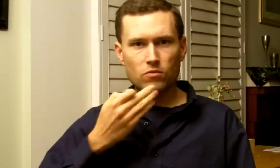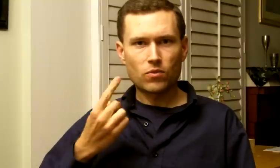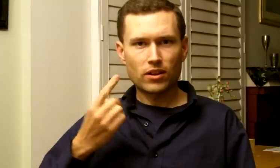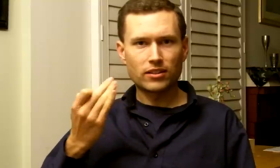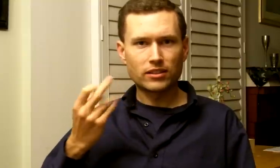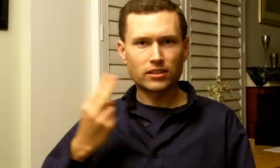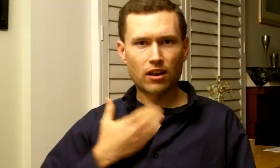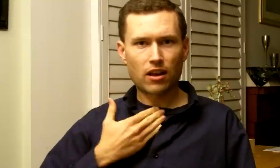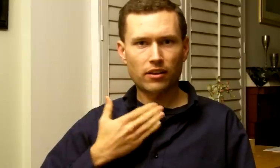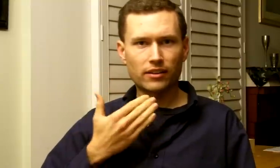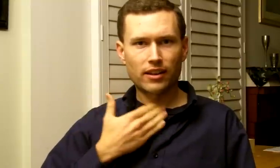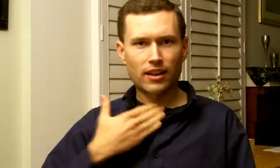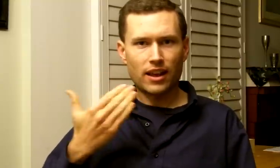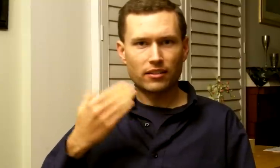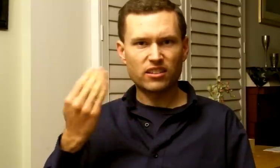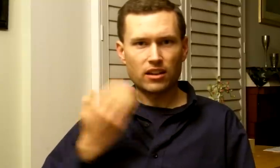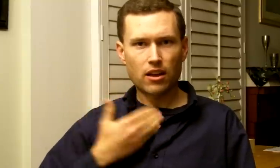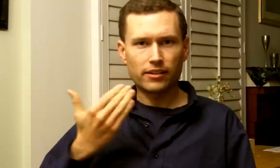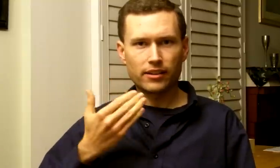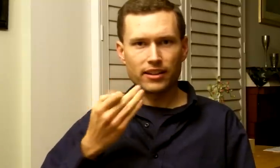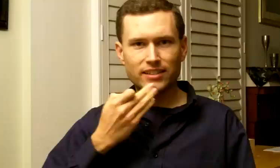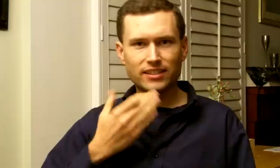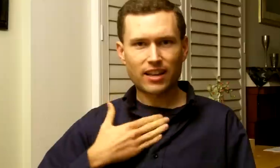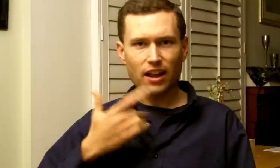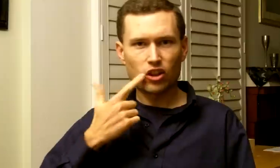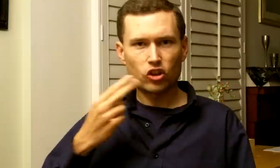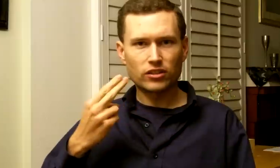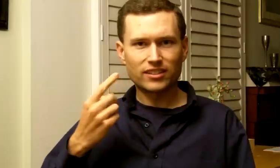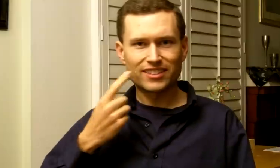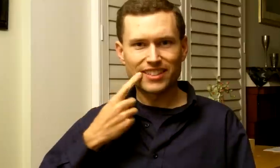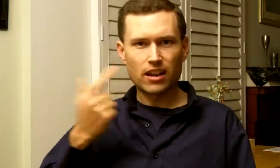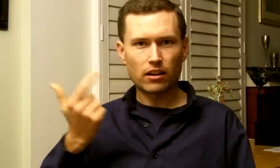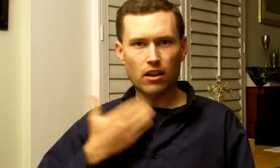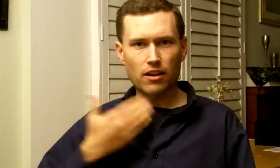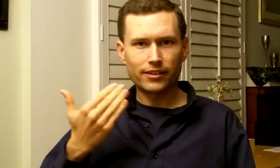Red sky at night, sailor's delight.